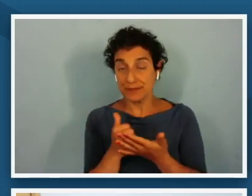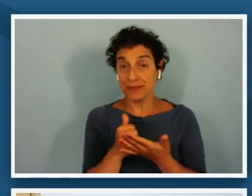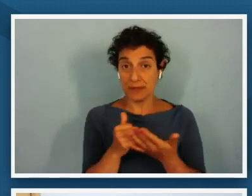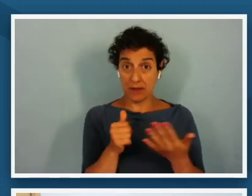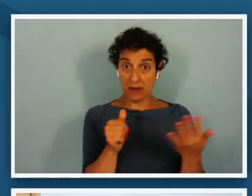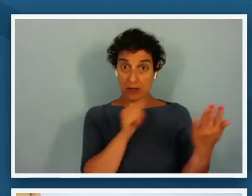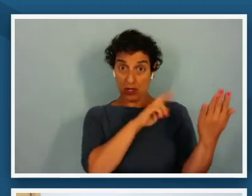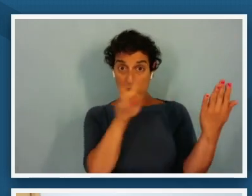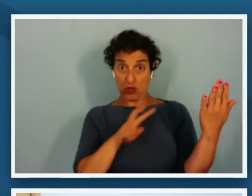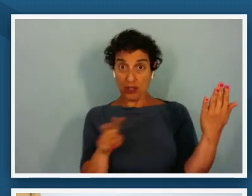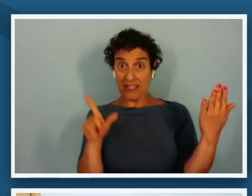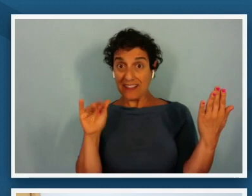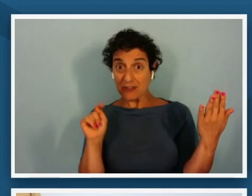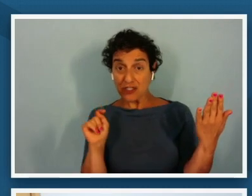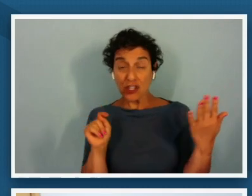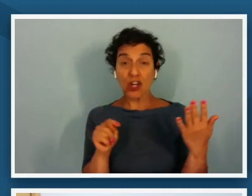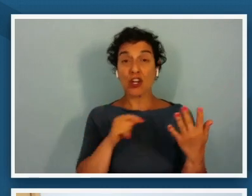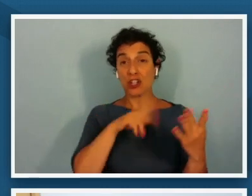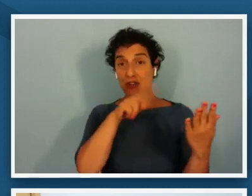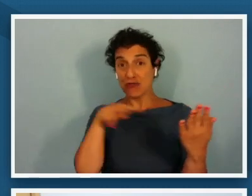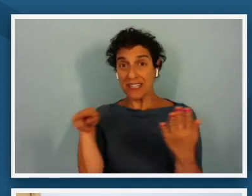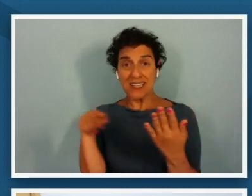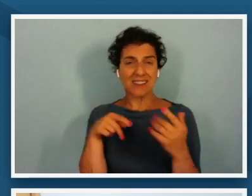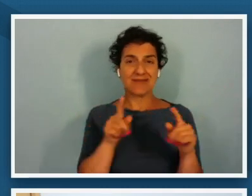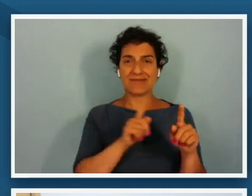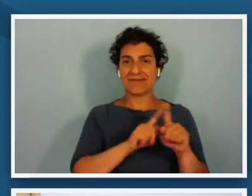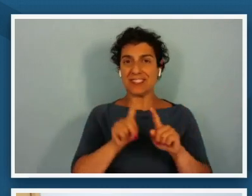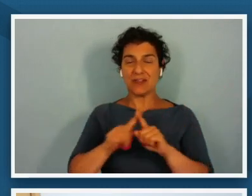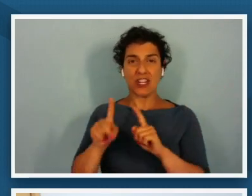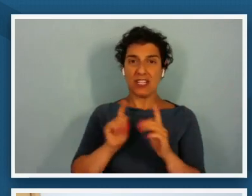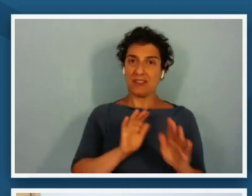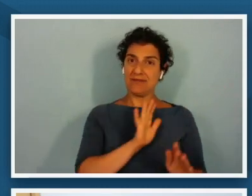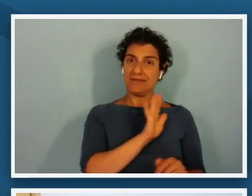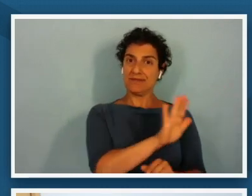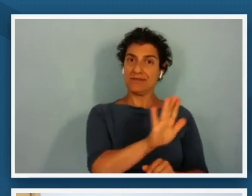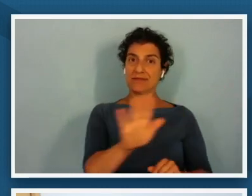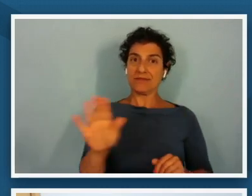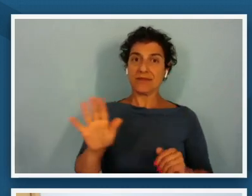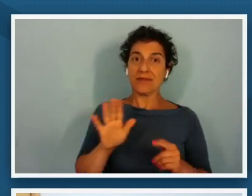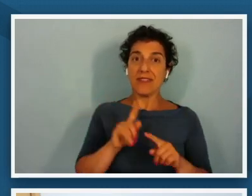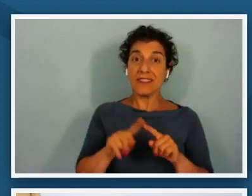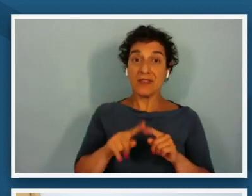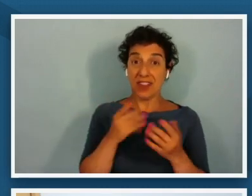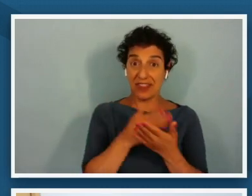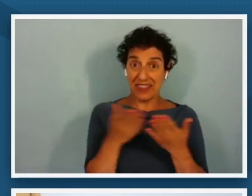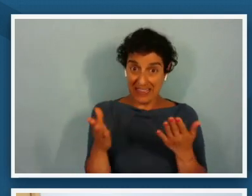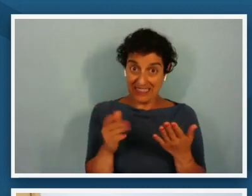you're reading about this all these different um things that reconstruction could be all